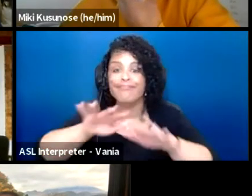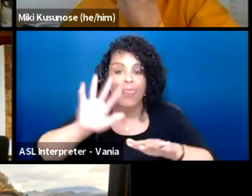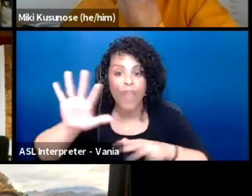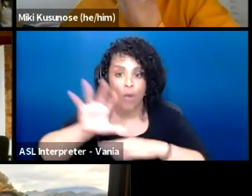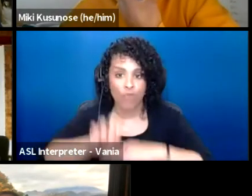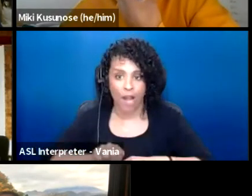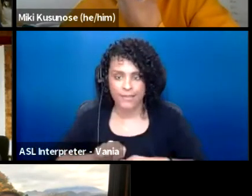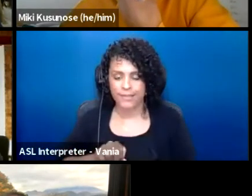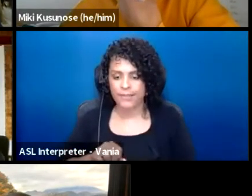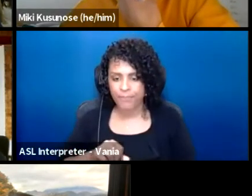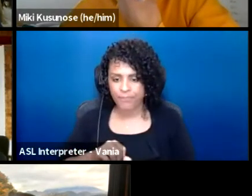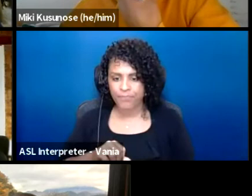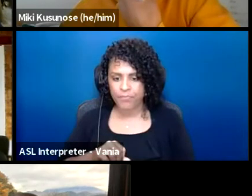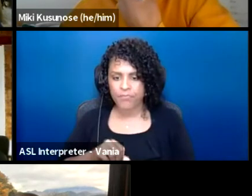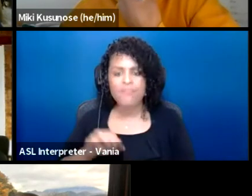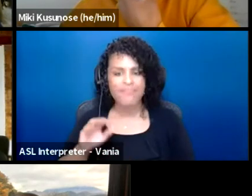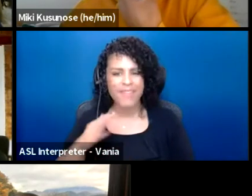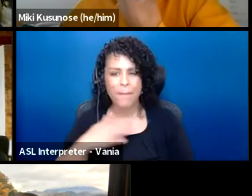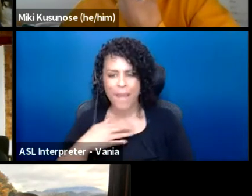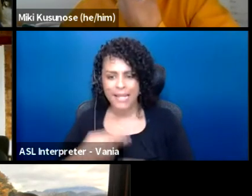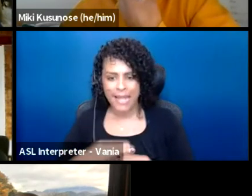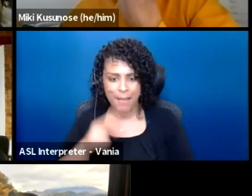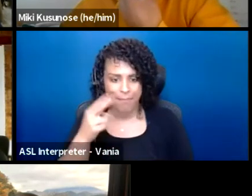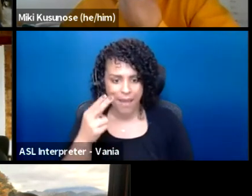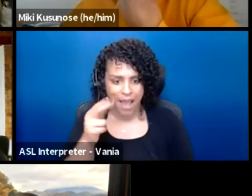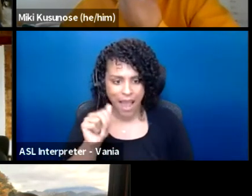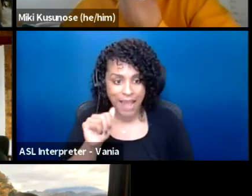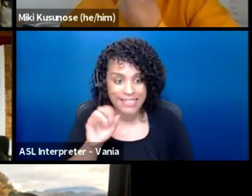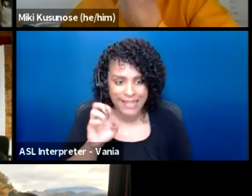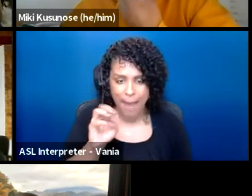My name is Haisam. I use he/him pronouns.